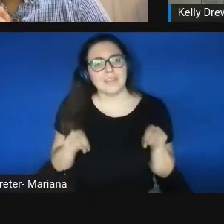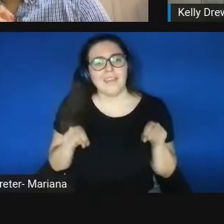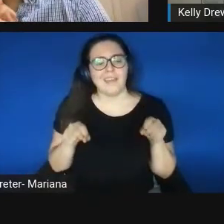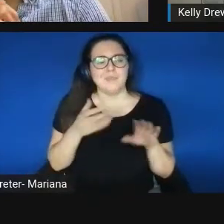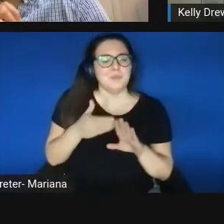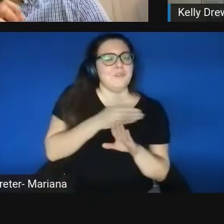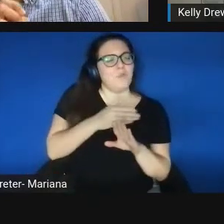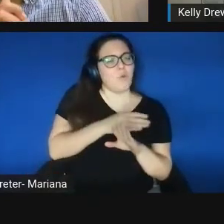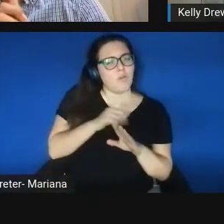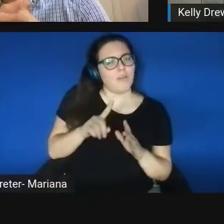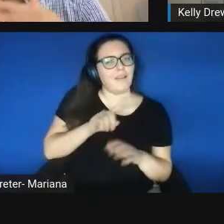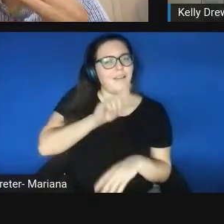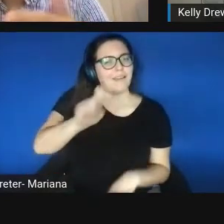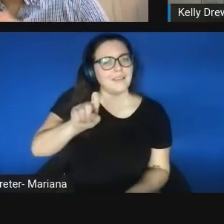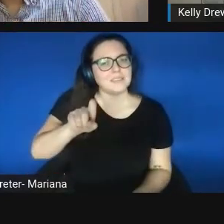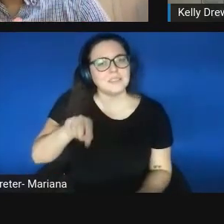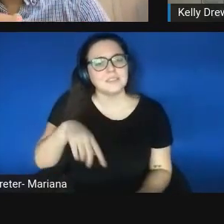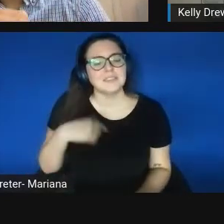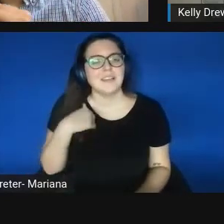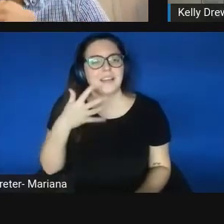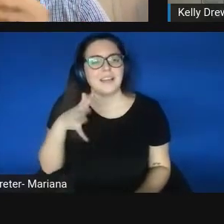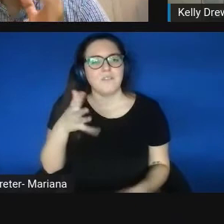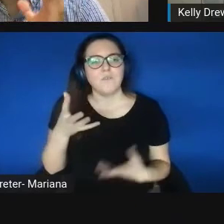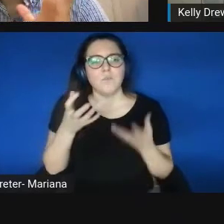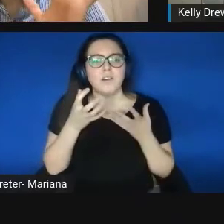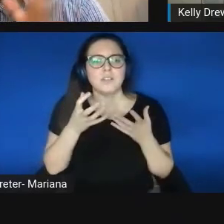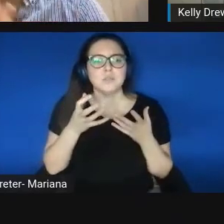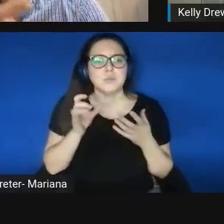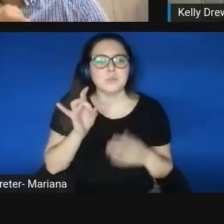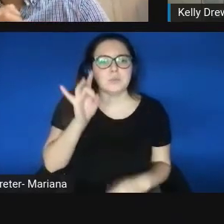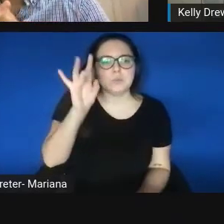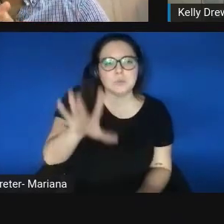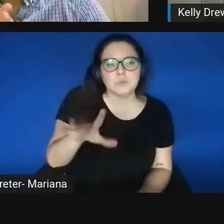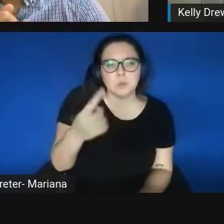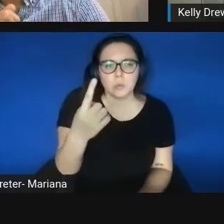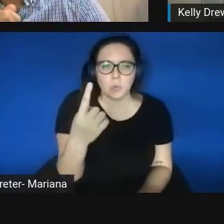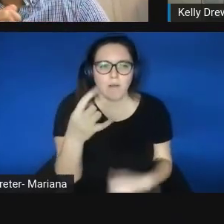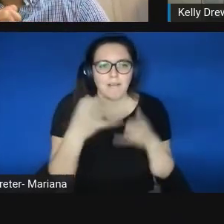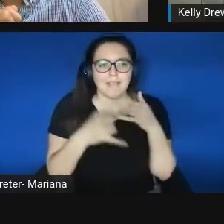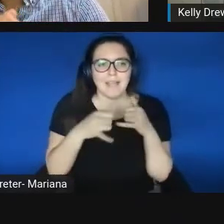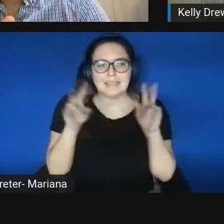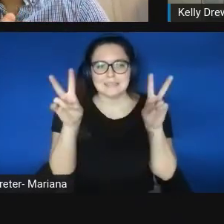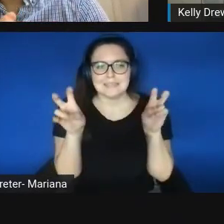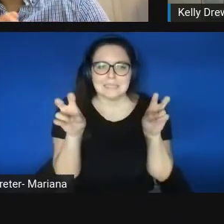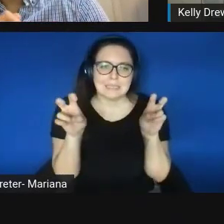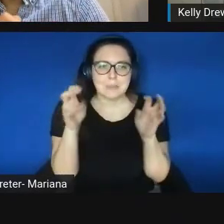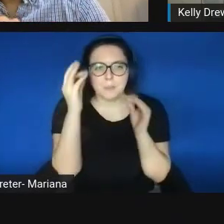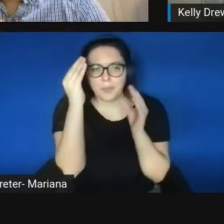I wanted to put out one last team thought and would love to get your thoughts on that as well.